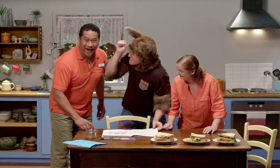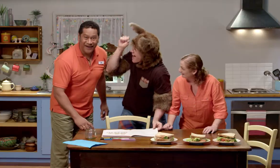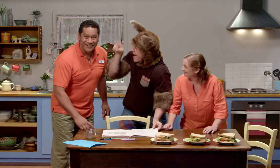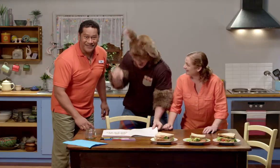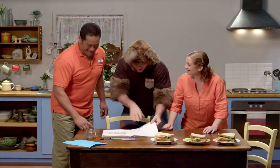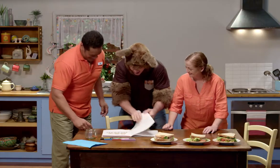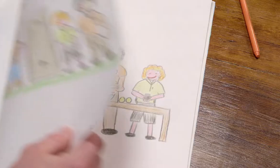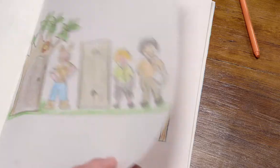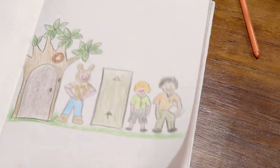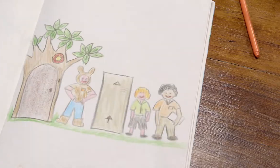Do you remember?